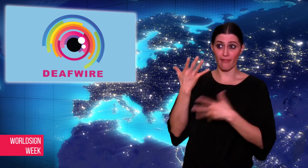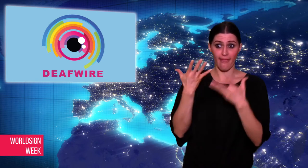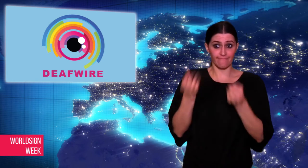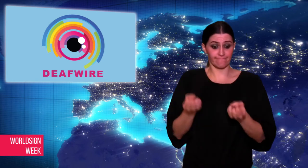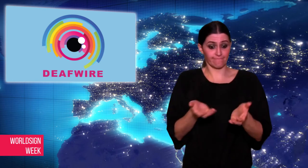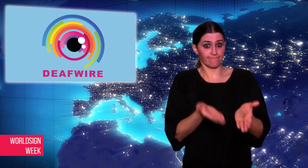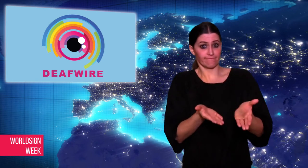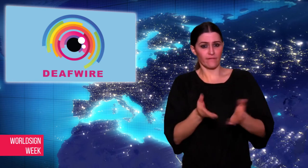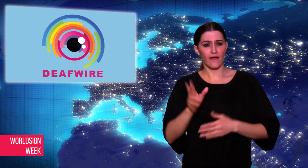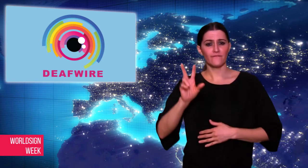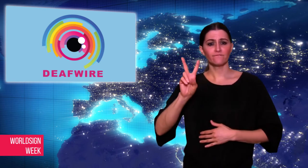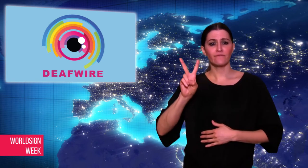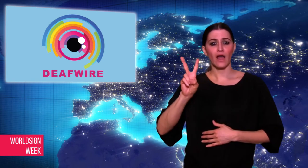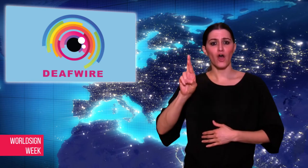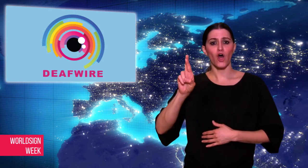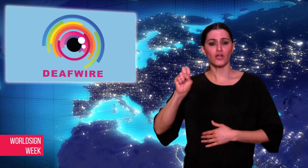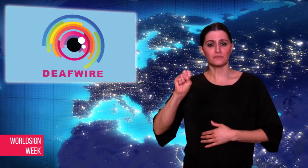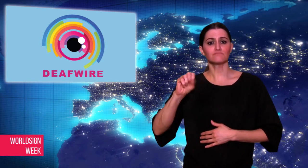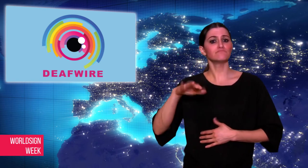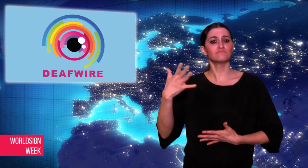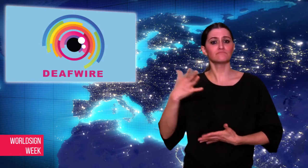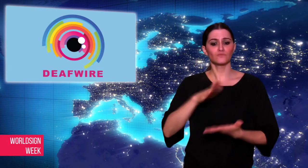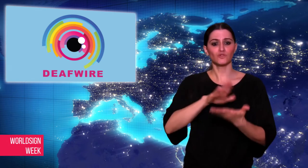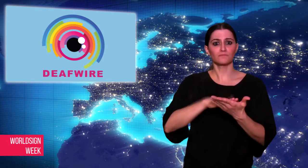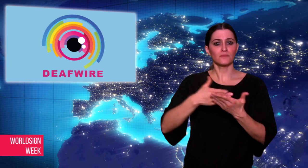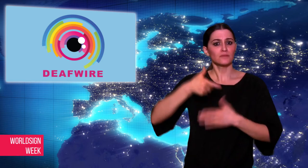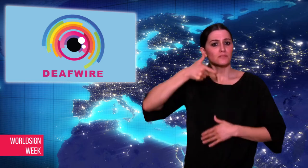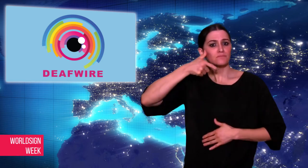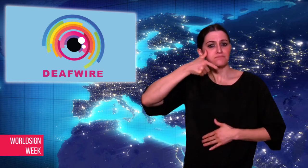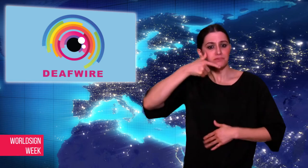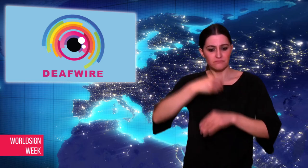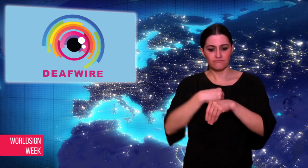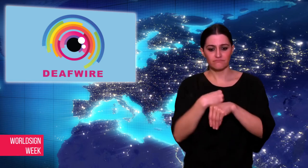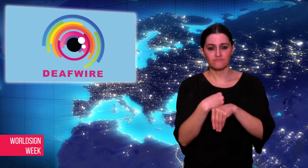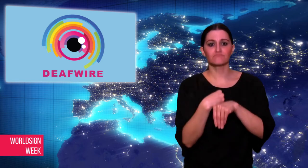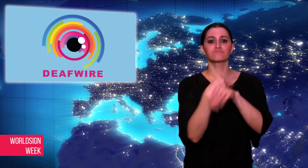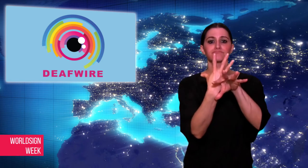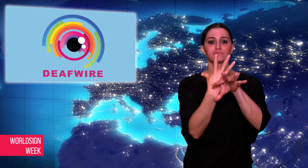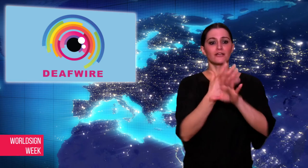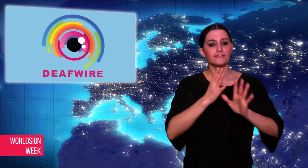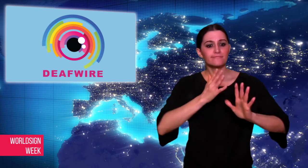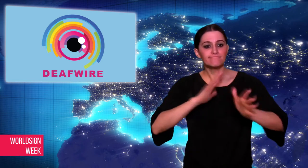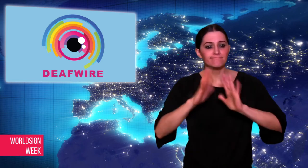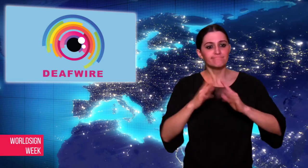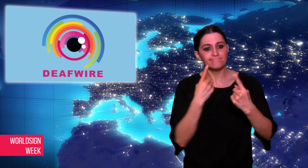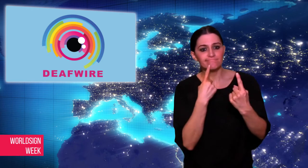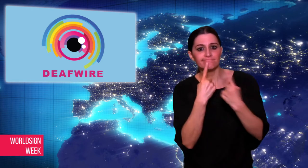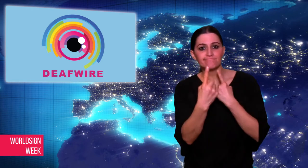(VRS) as an option but did not